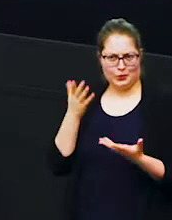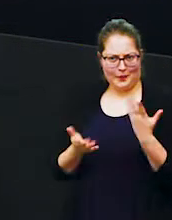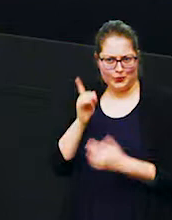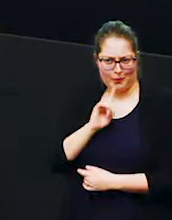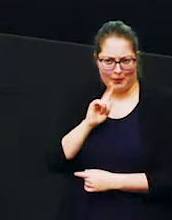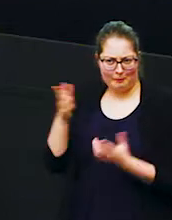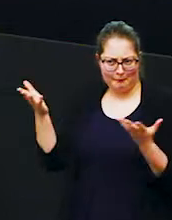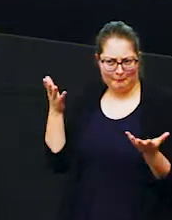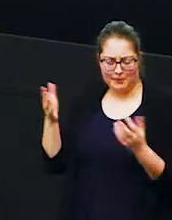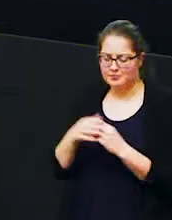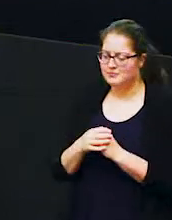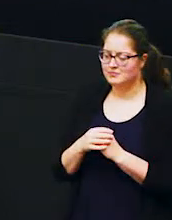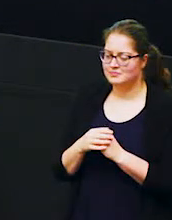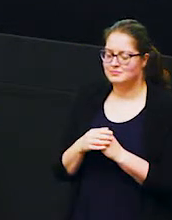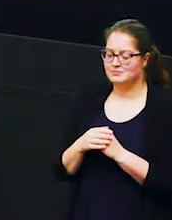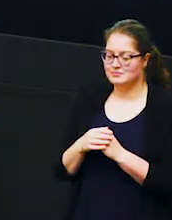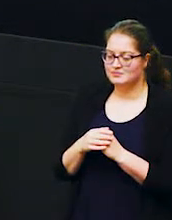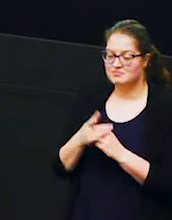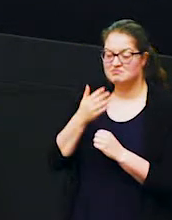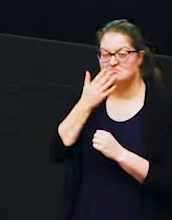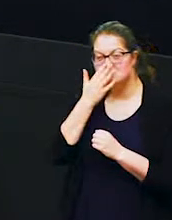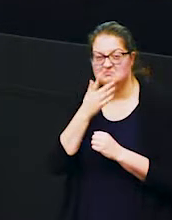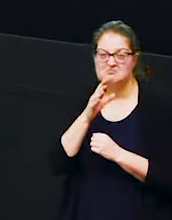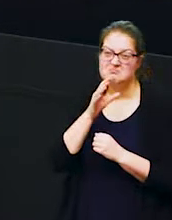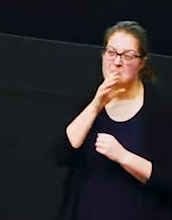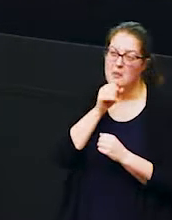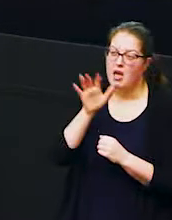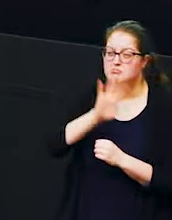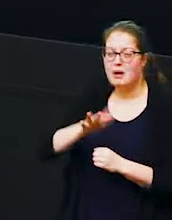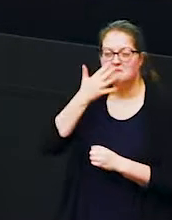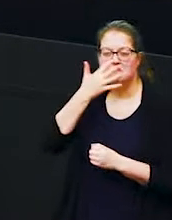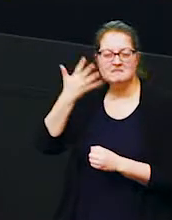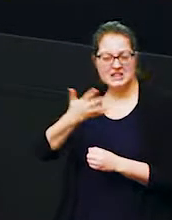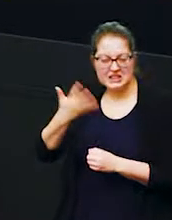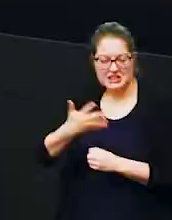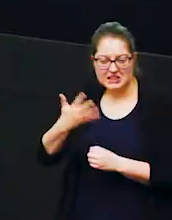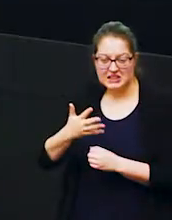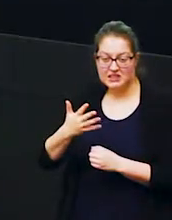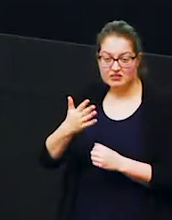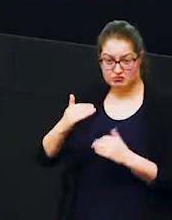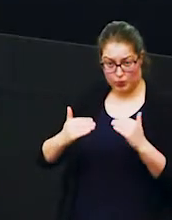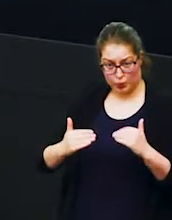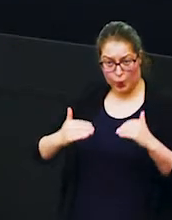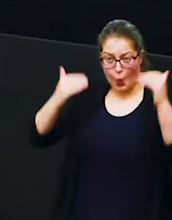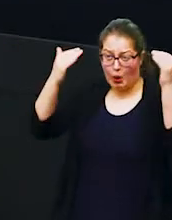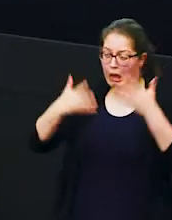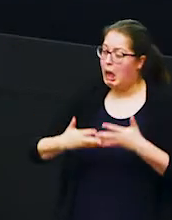actually from the age that a male elephant is about 15 he's taller than any female elephant